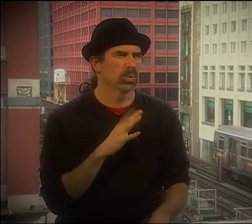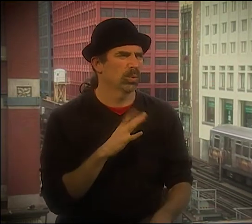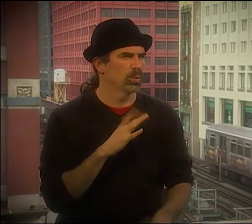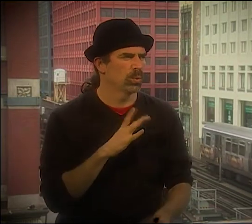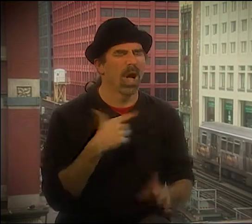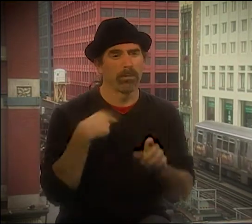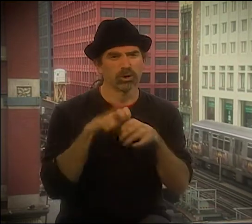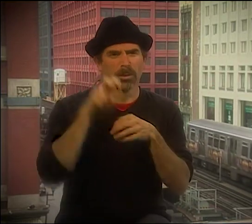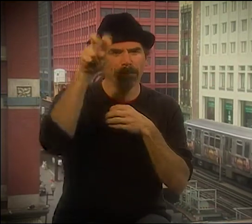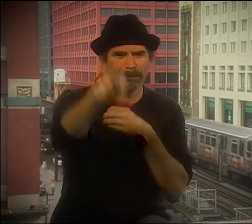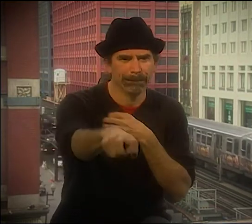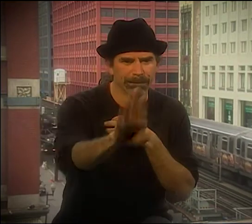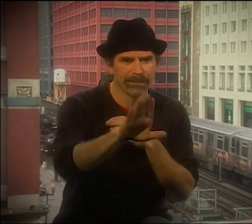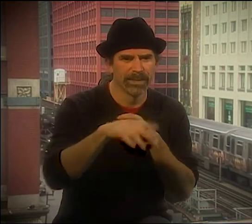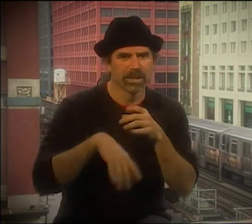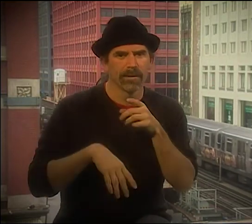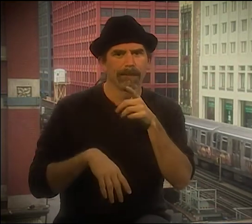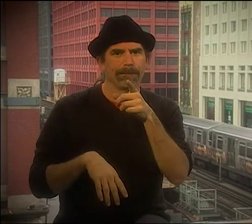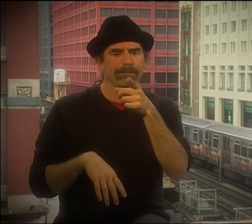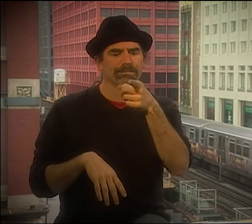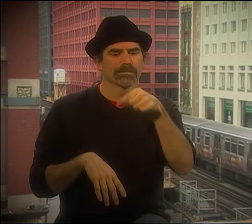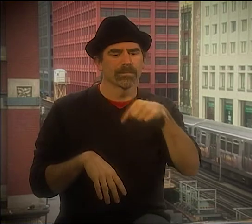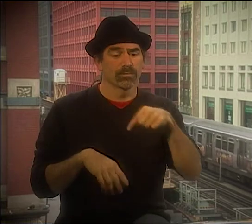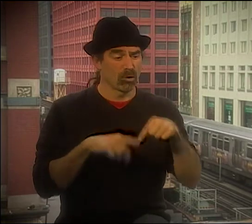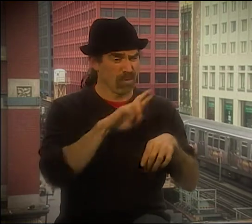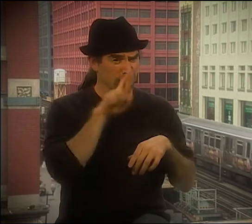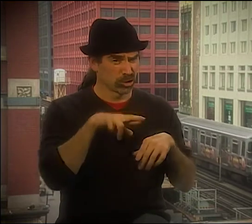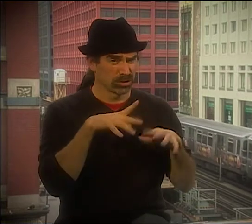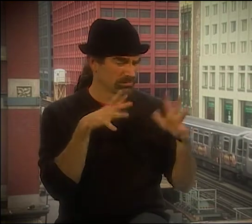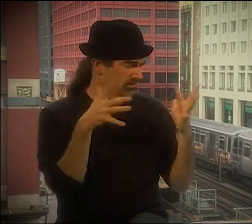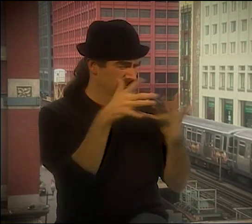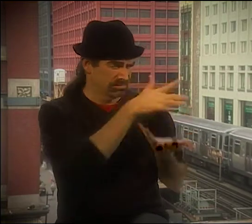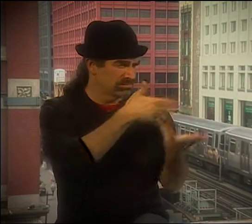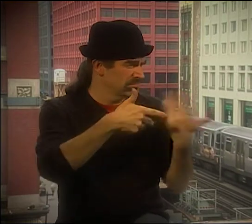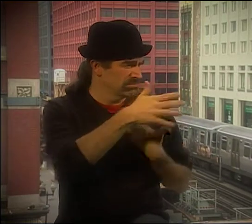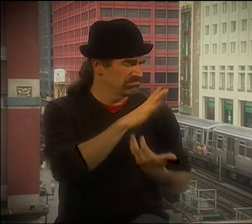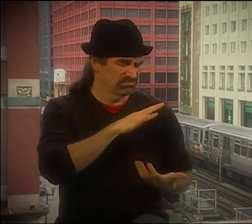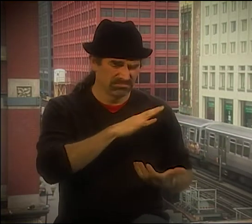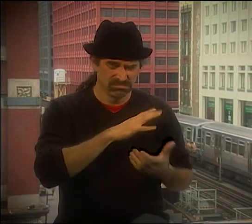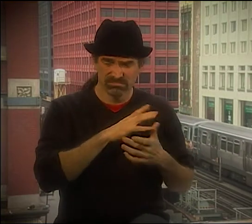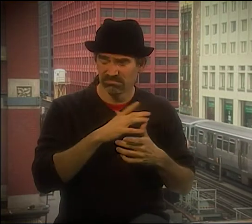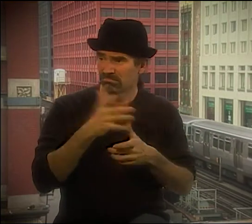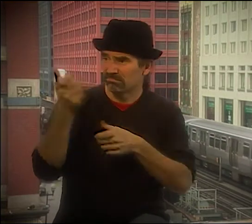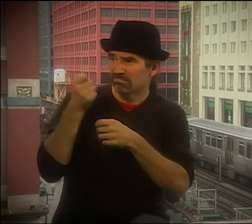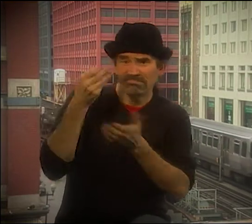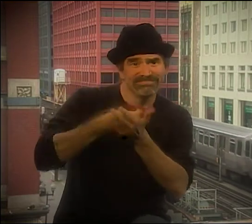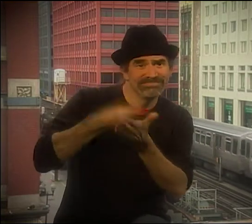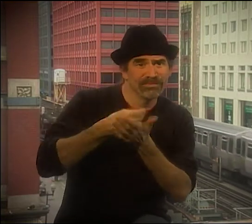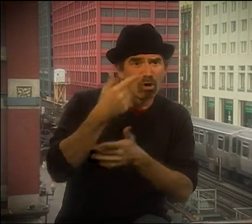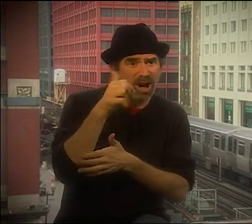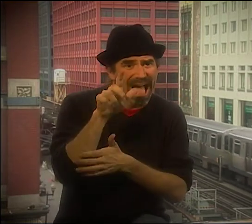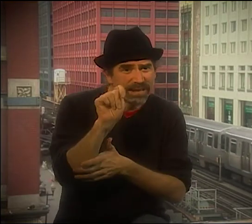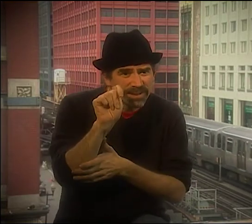IT'S SOMETHING THAT I DO. IT HASN'T CHANGED. YOU KNOW, AT THAT TIME-- LET ME JUMP AHEAD